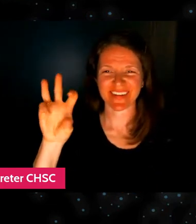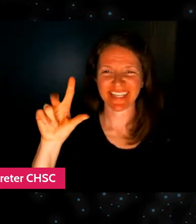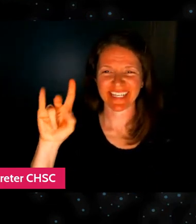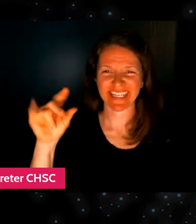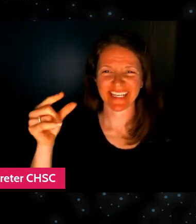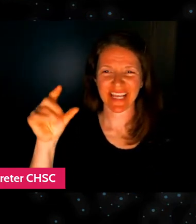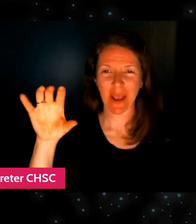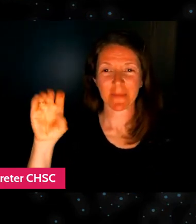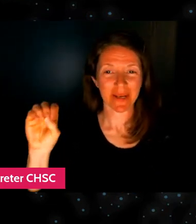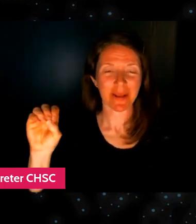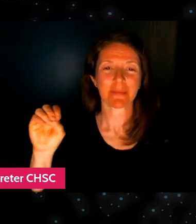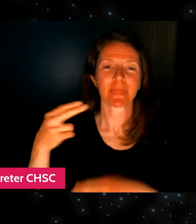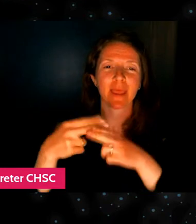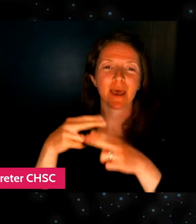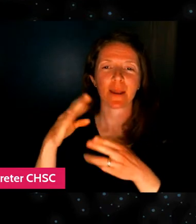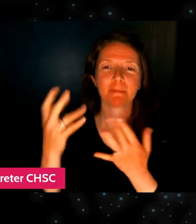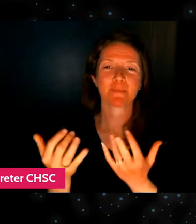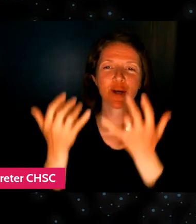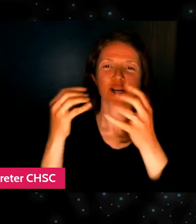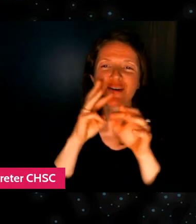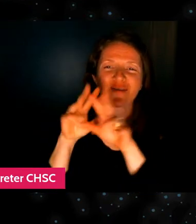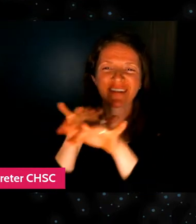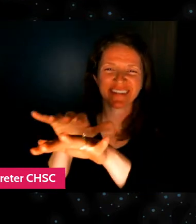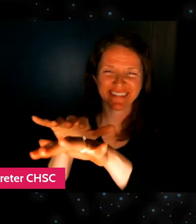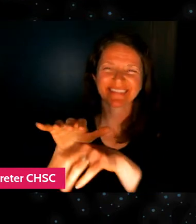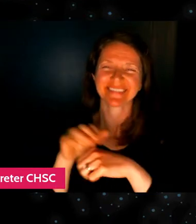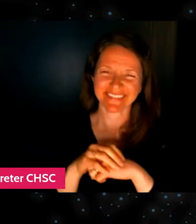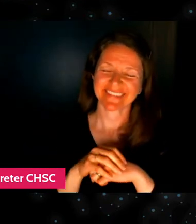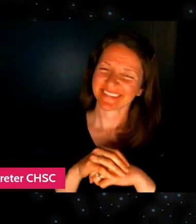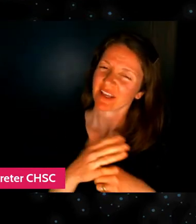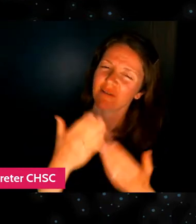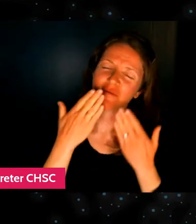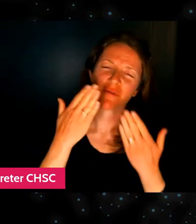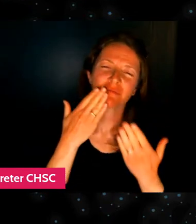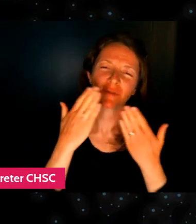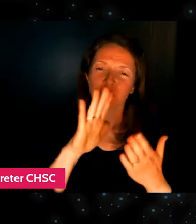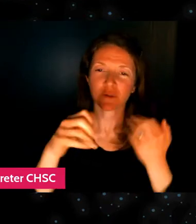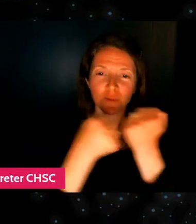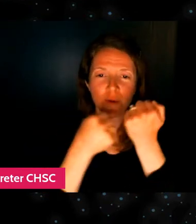for all of your support and for being here tonight, we wouldn't be here without you